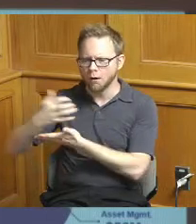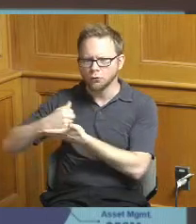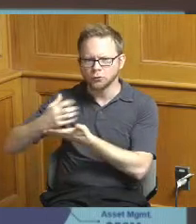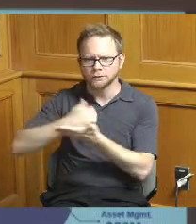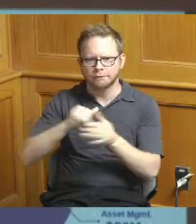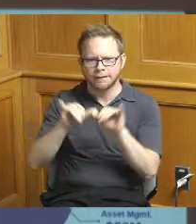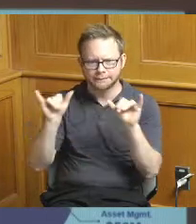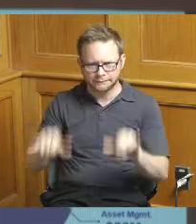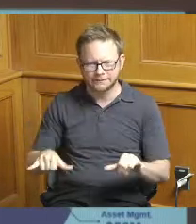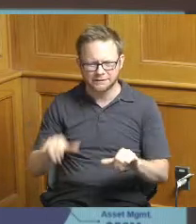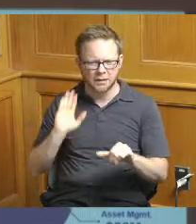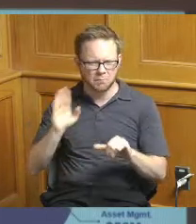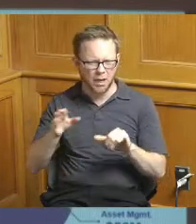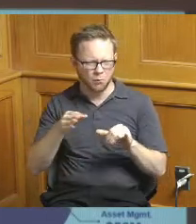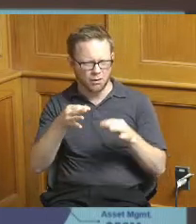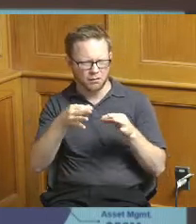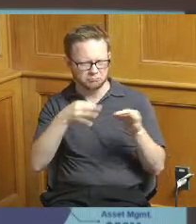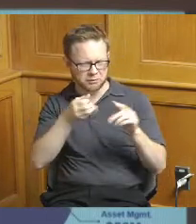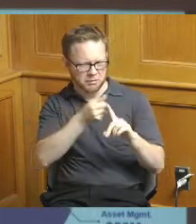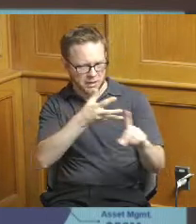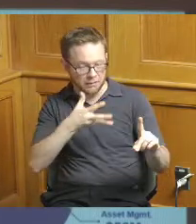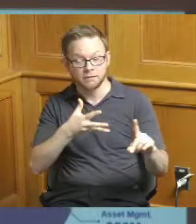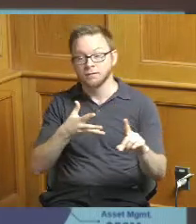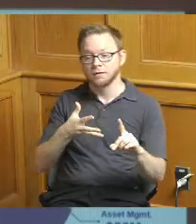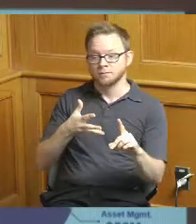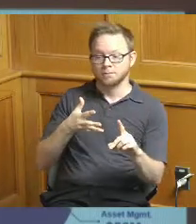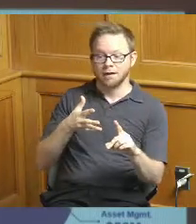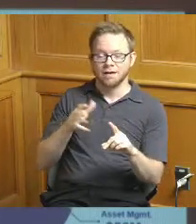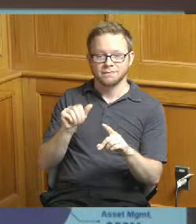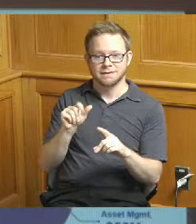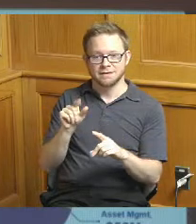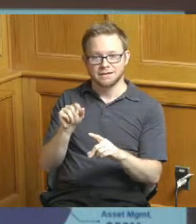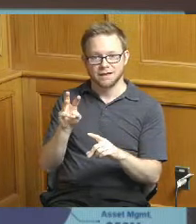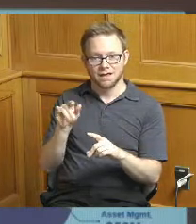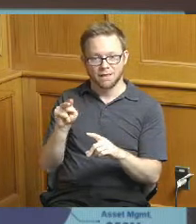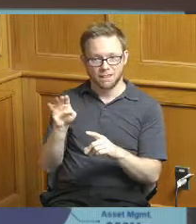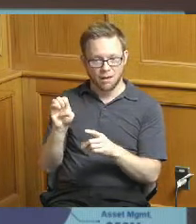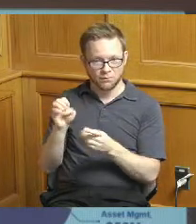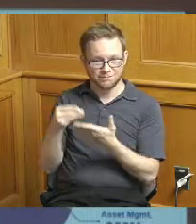on the next slide but the allowance dollars is as you can see the graphics explain that